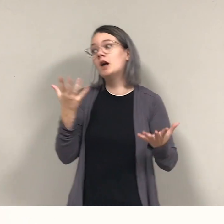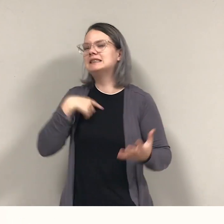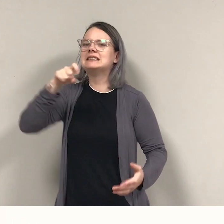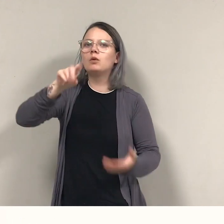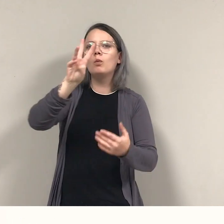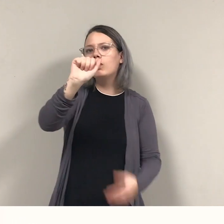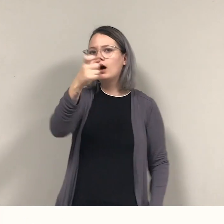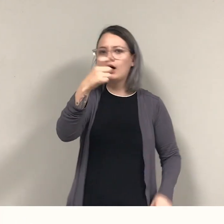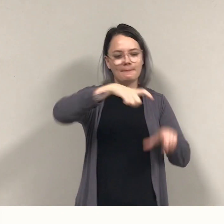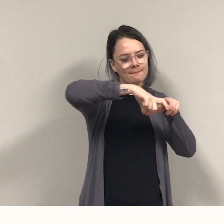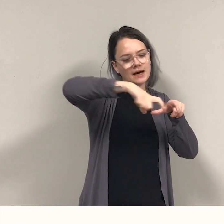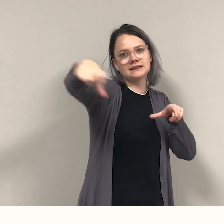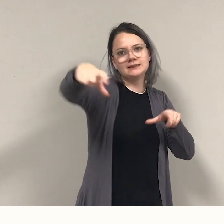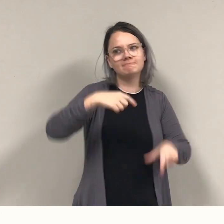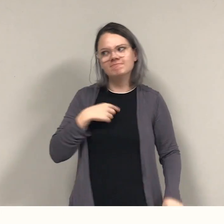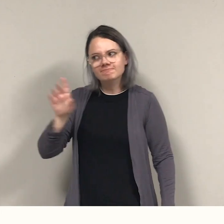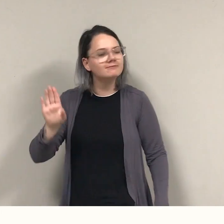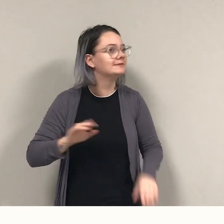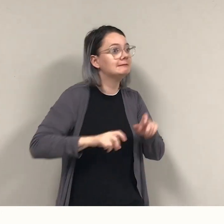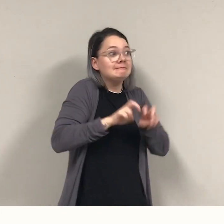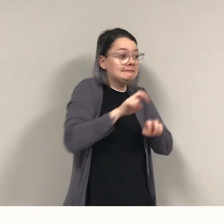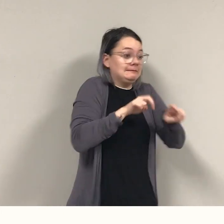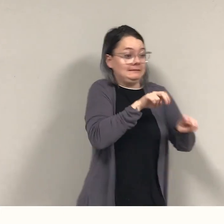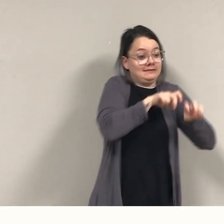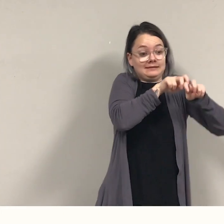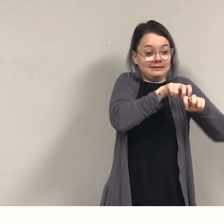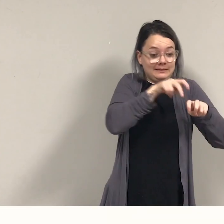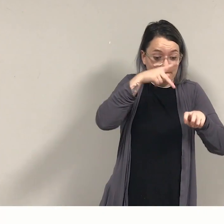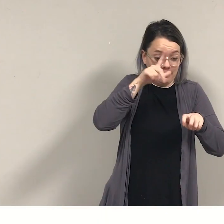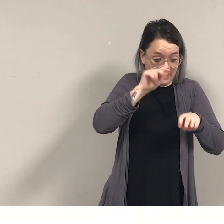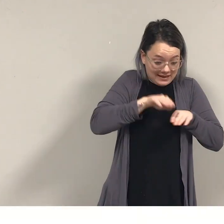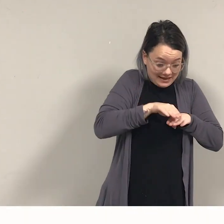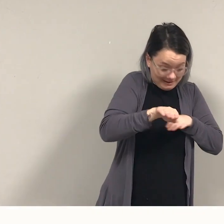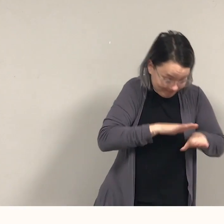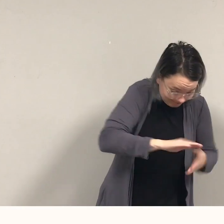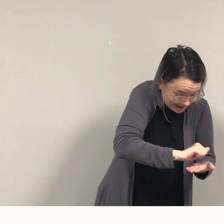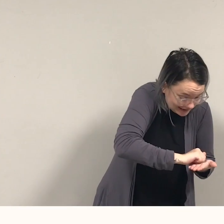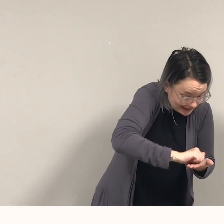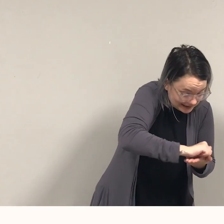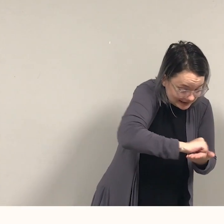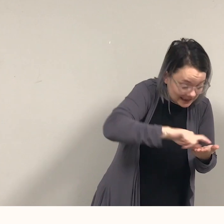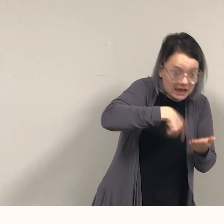Pirate scurries, scrambles - SLIP! Tumbles down beside her ship,